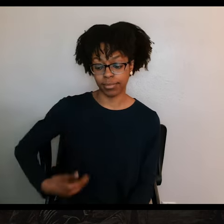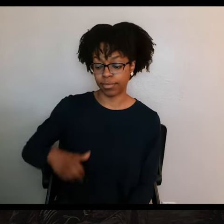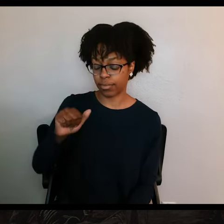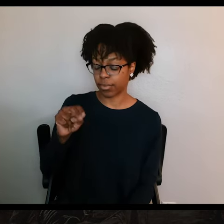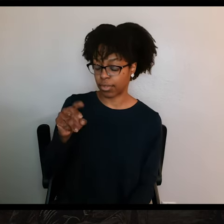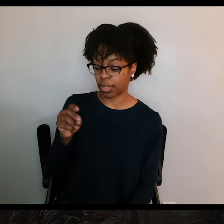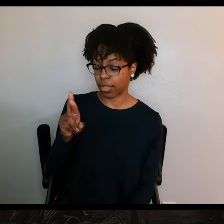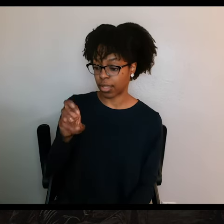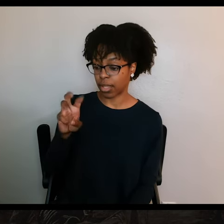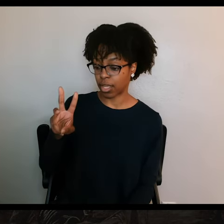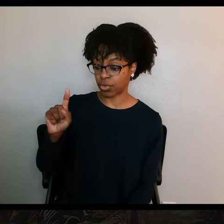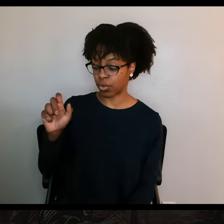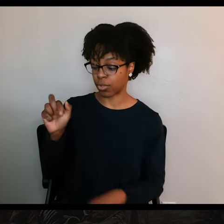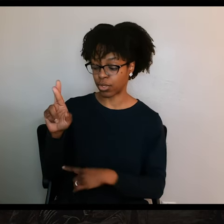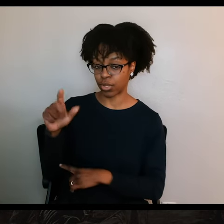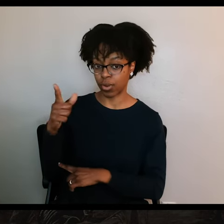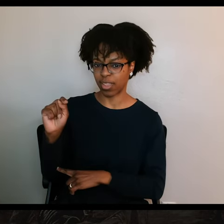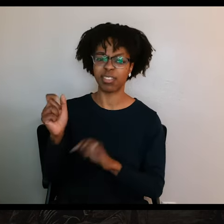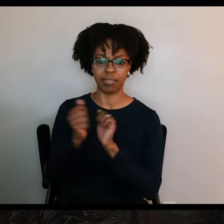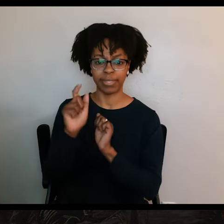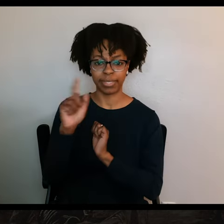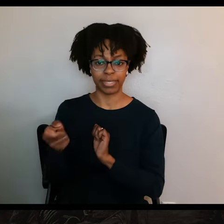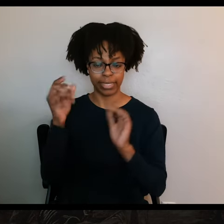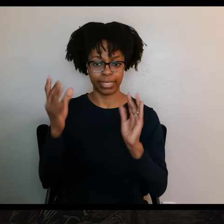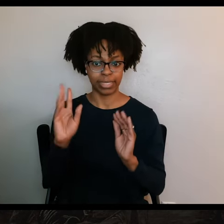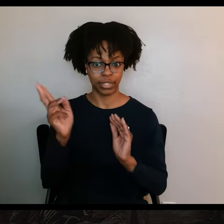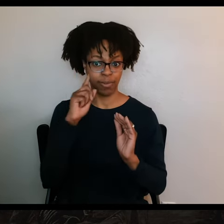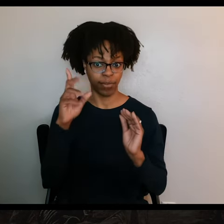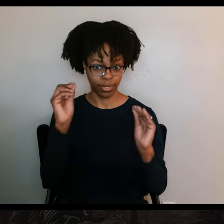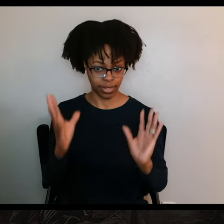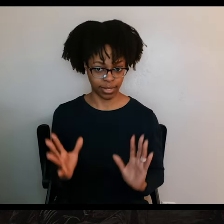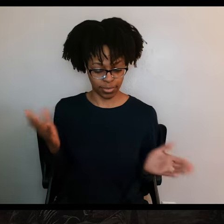I'm Andrew Torget with Texas History for Teachers. And we're in Goliad, at Presidio La Bahia,